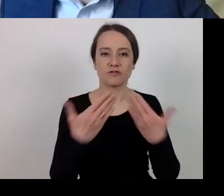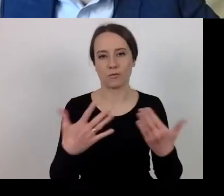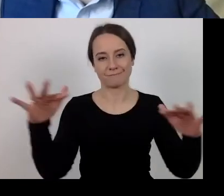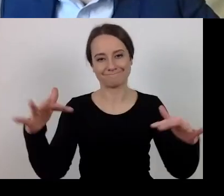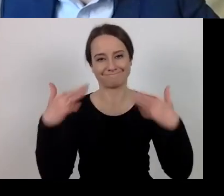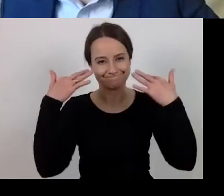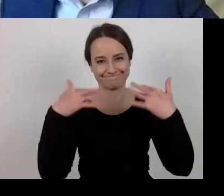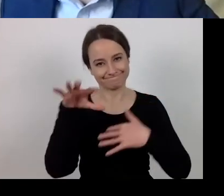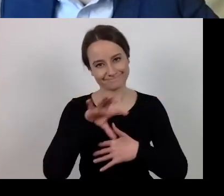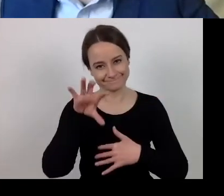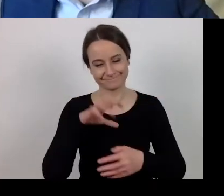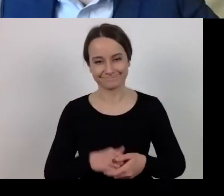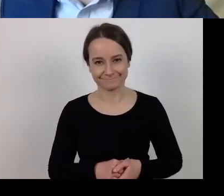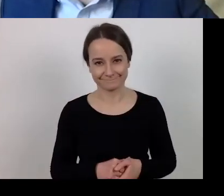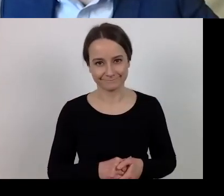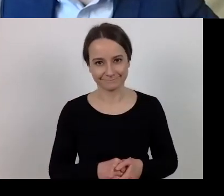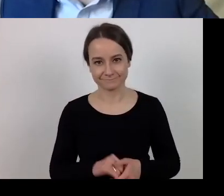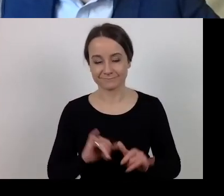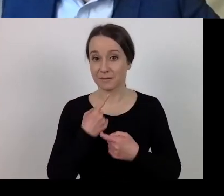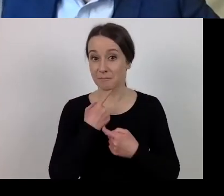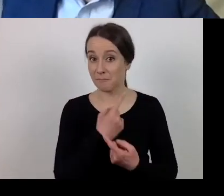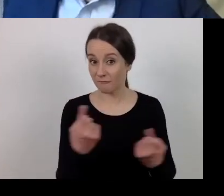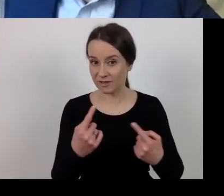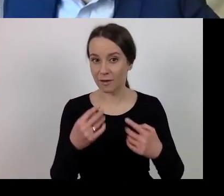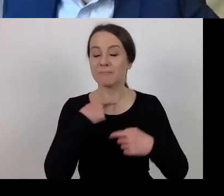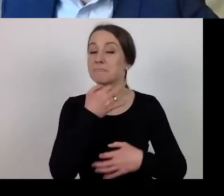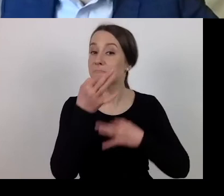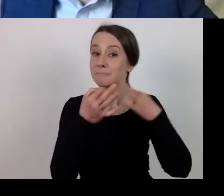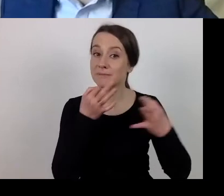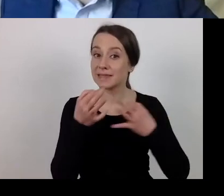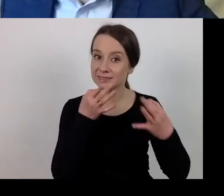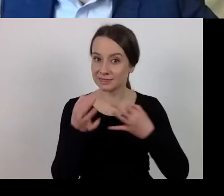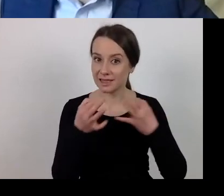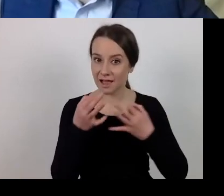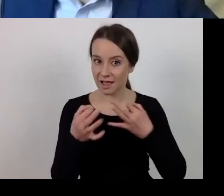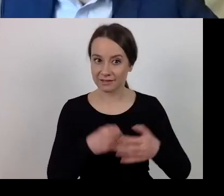As I pointed out earlier, please ask your questions via chat.